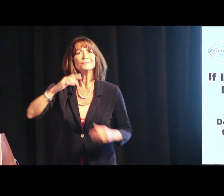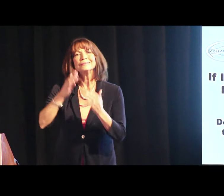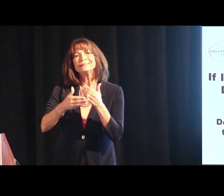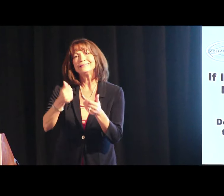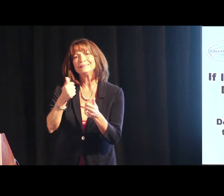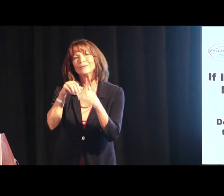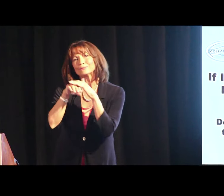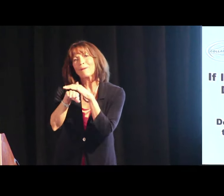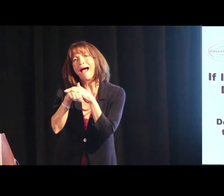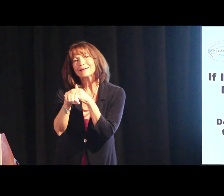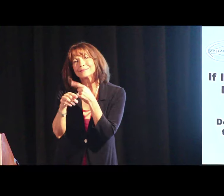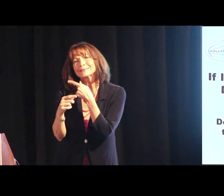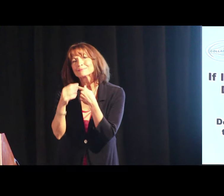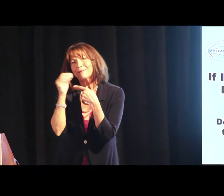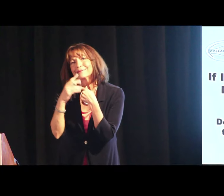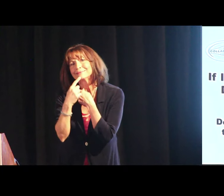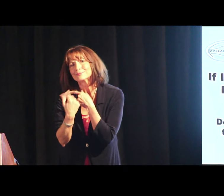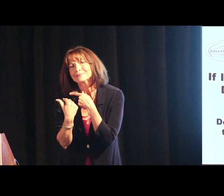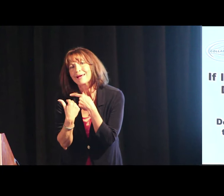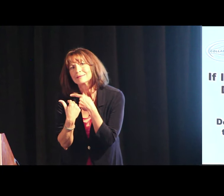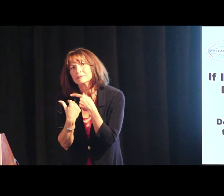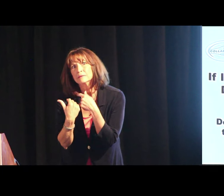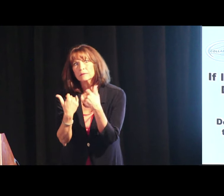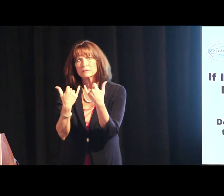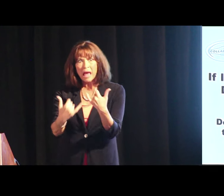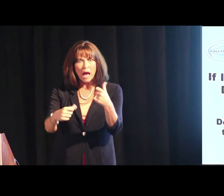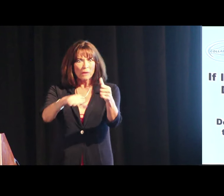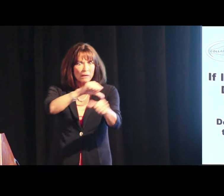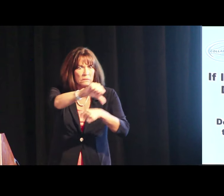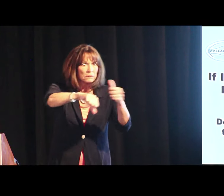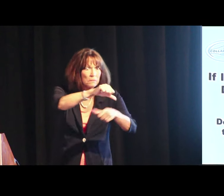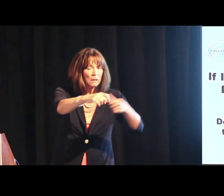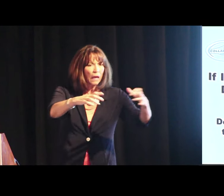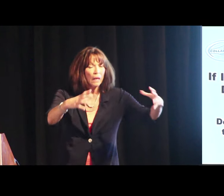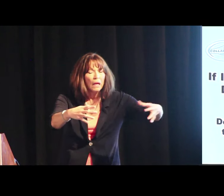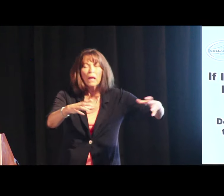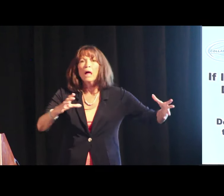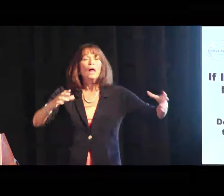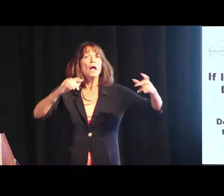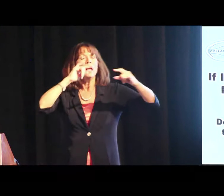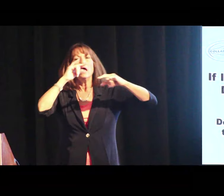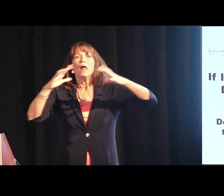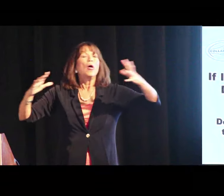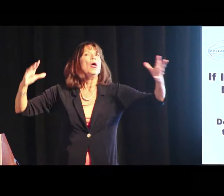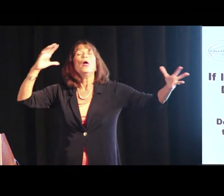it was easier to access what they were saying. But now with all of this interaction that's happening in the classroom, with all the kids working